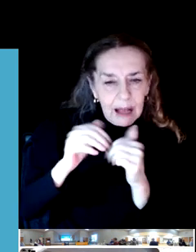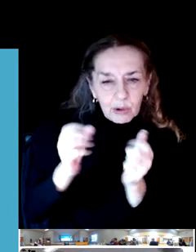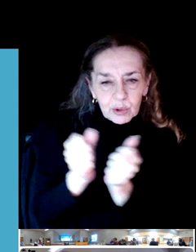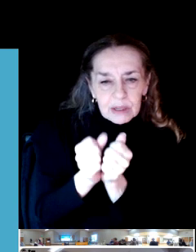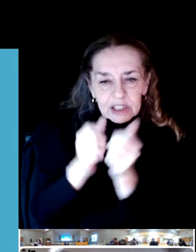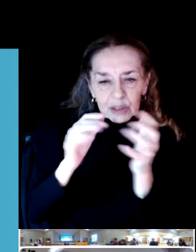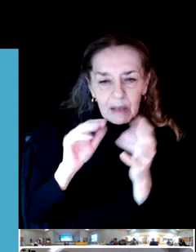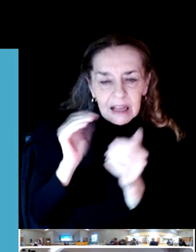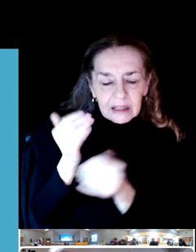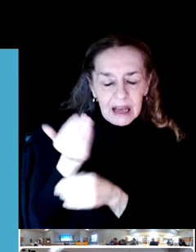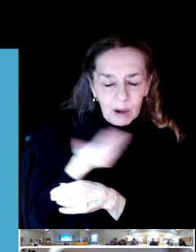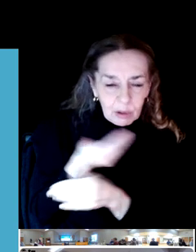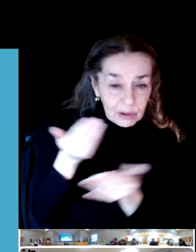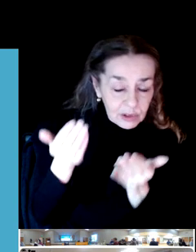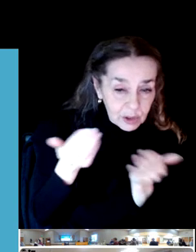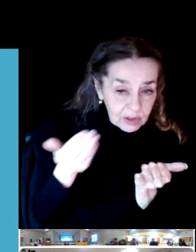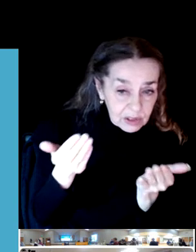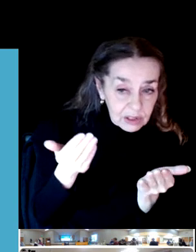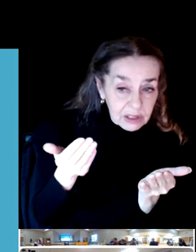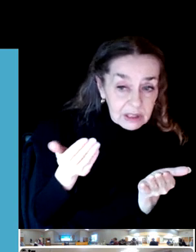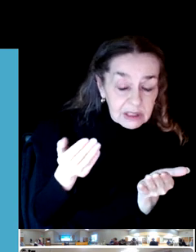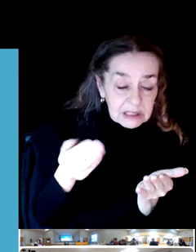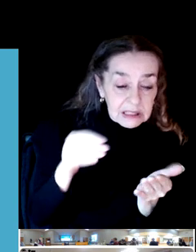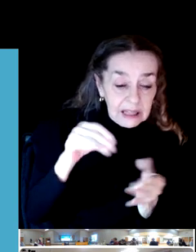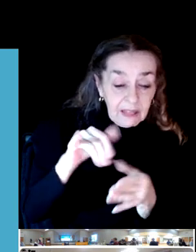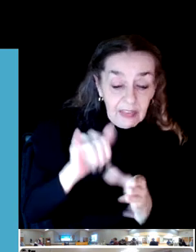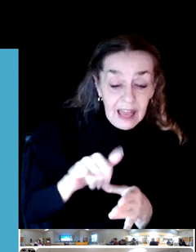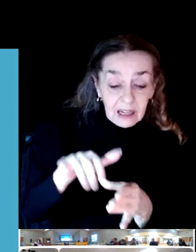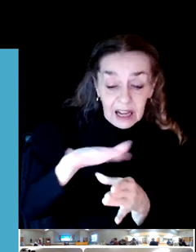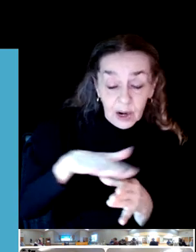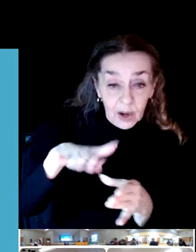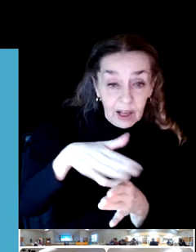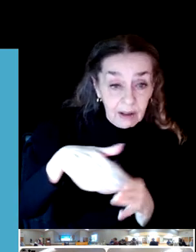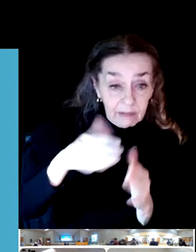recreational opportunities in that portion of the community, certainly the street rights